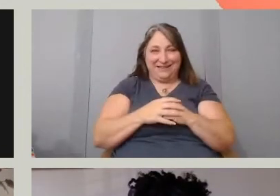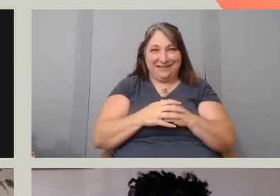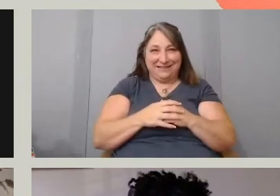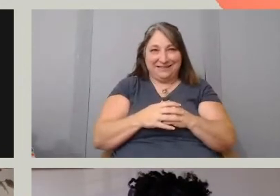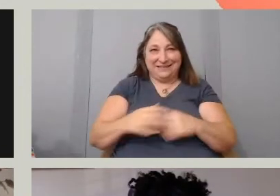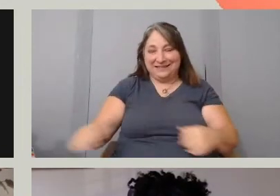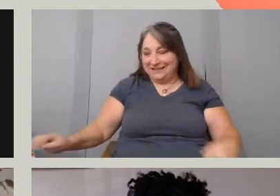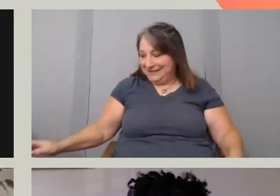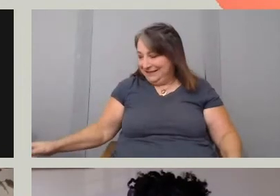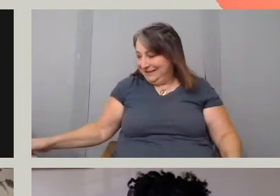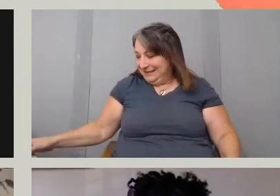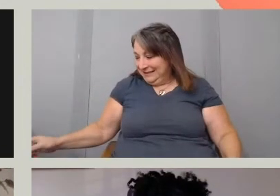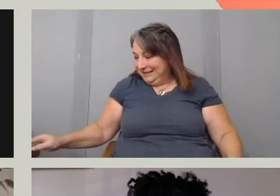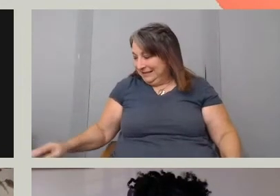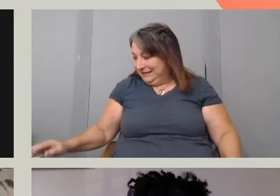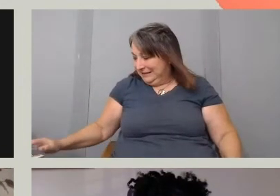Does anyone of you want to start?